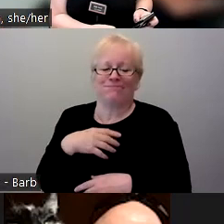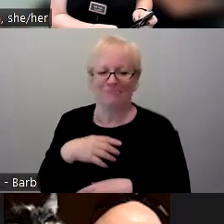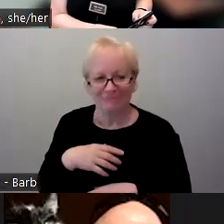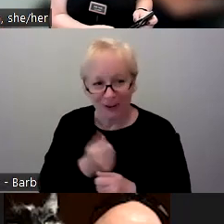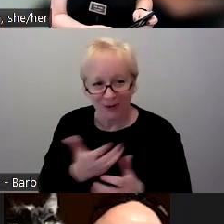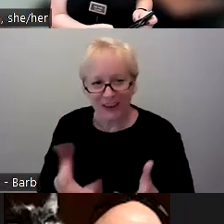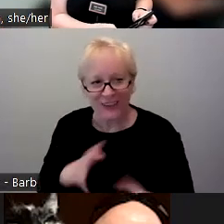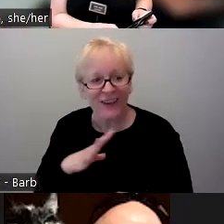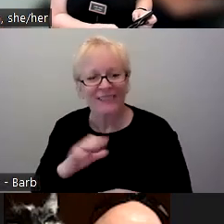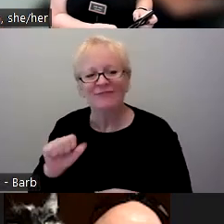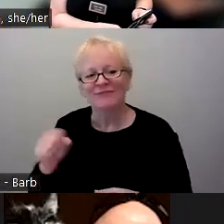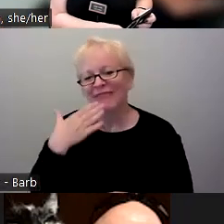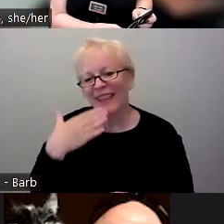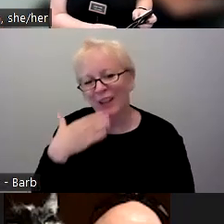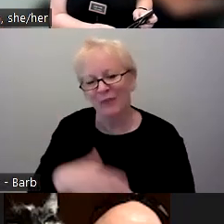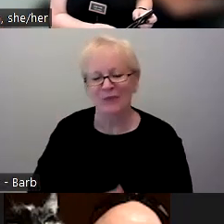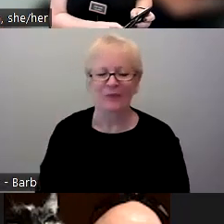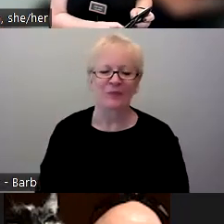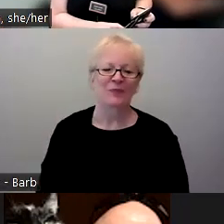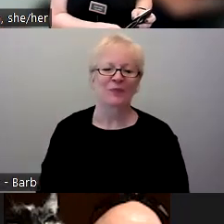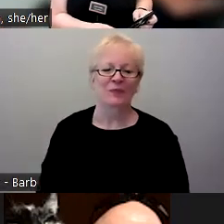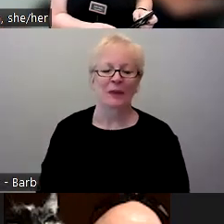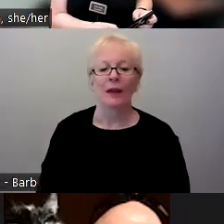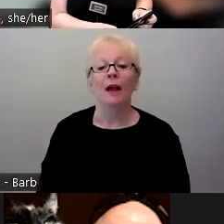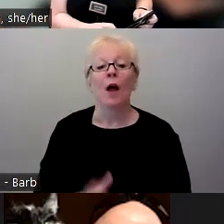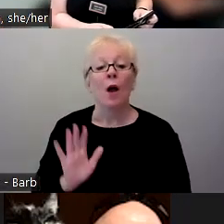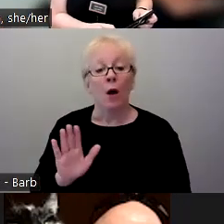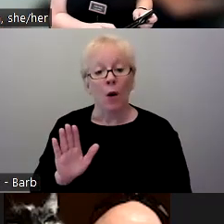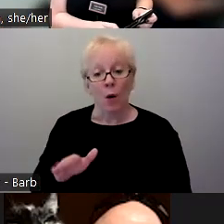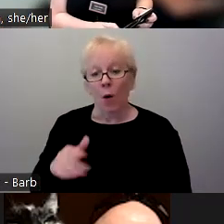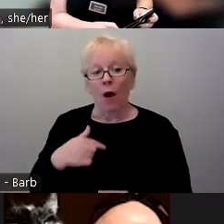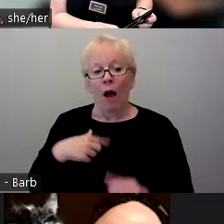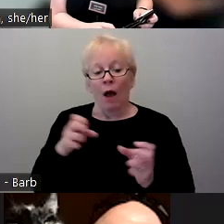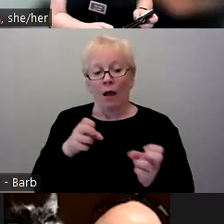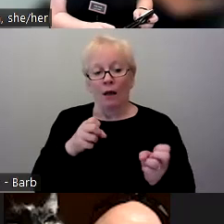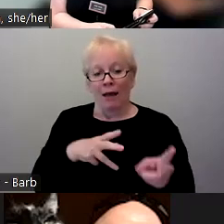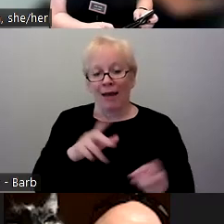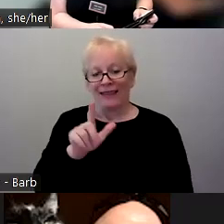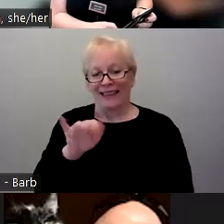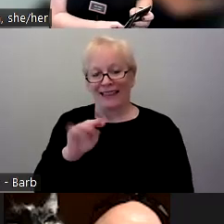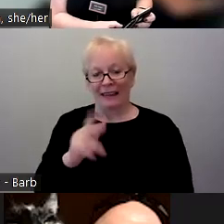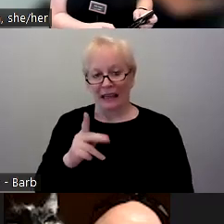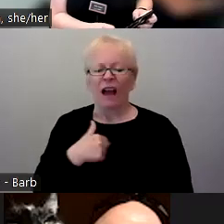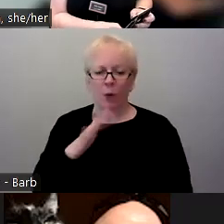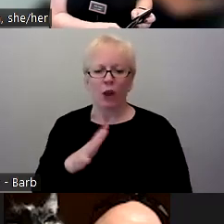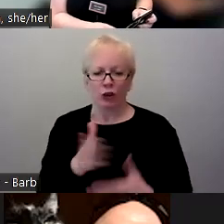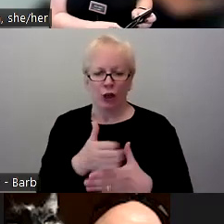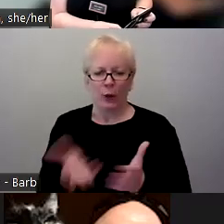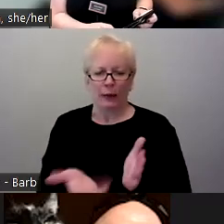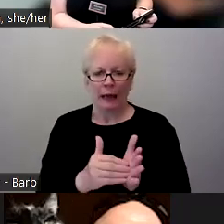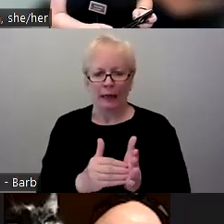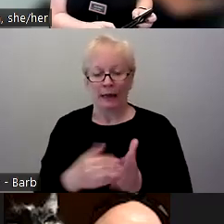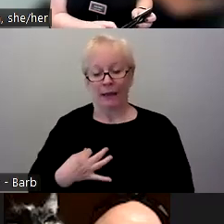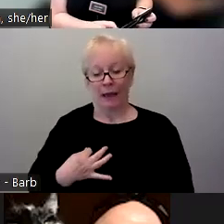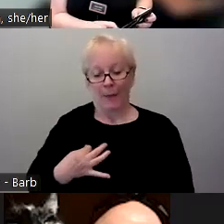Well I do want to point out, I did drop the link, I'll do that again, to the application